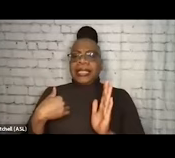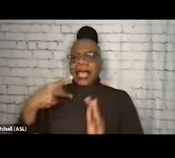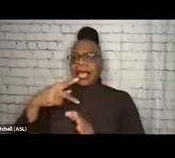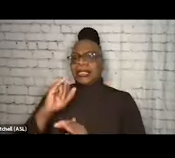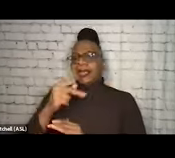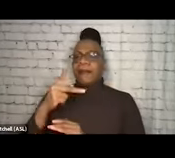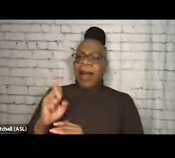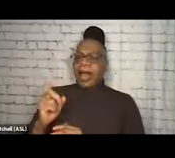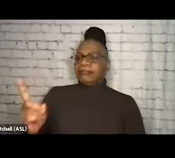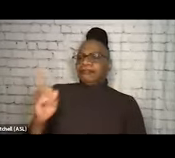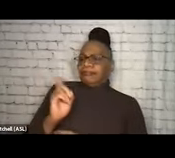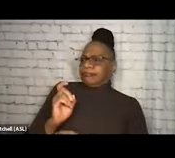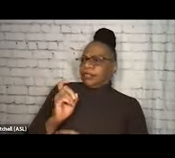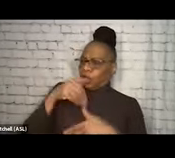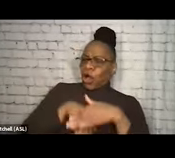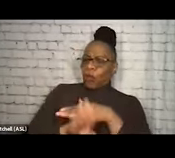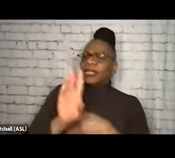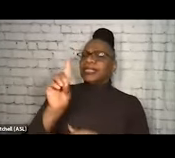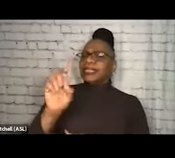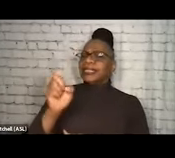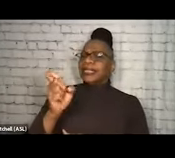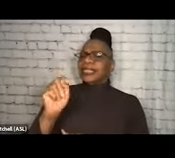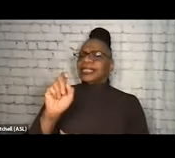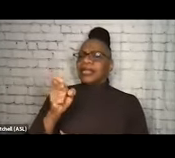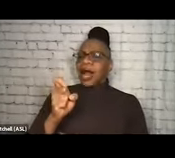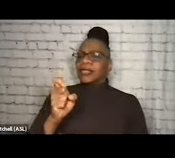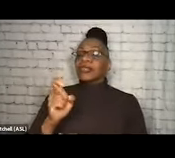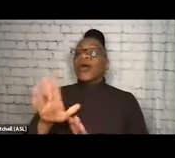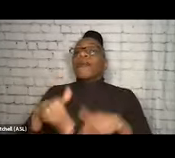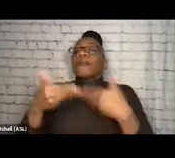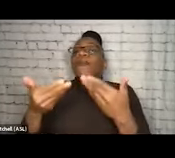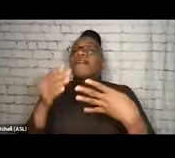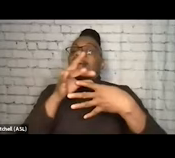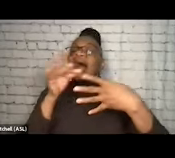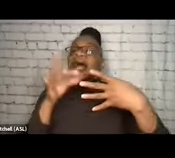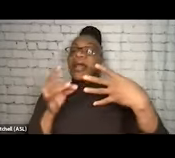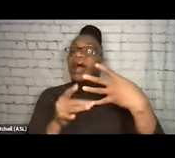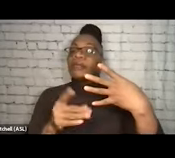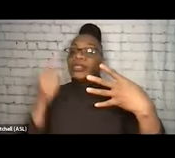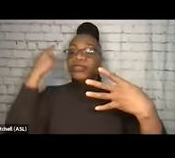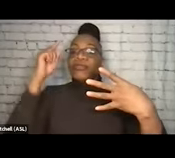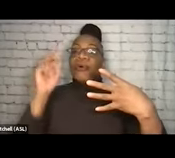I can get you into detox." We provide options for people. Our next slide is gonna kick things off